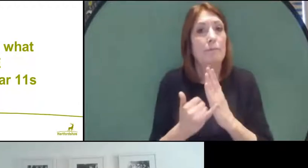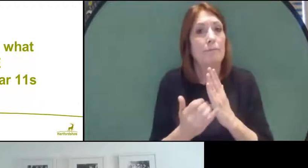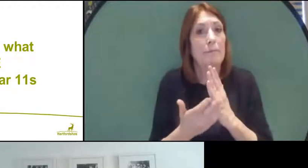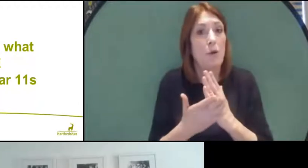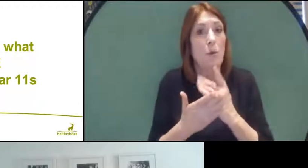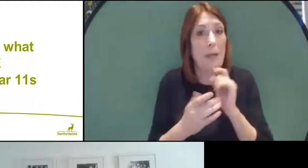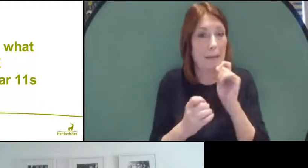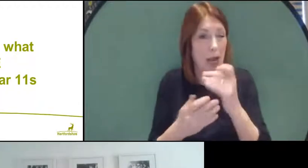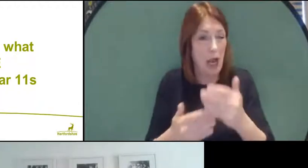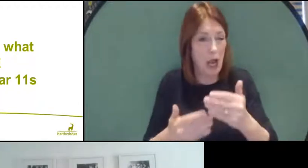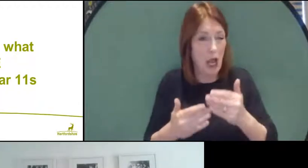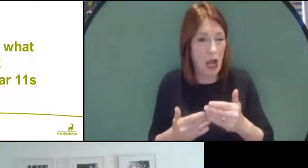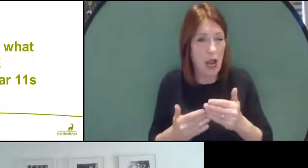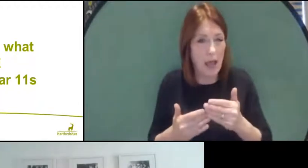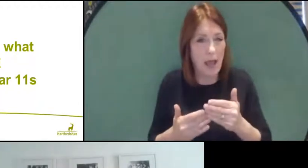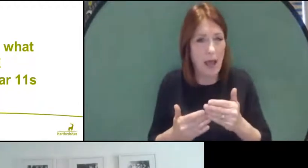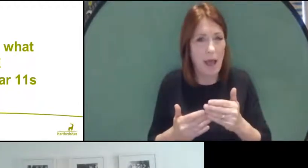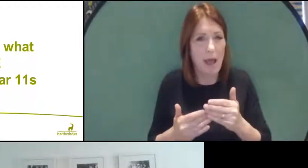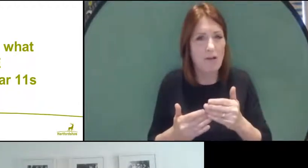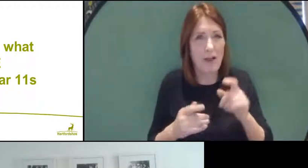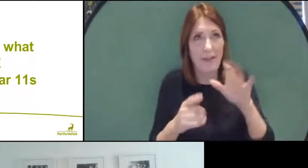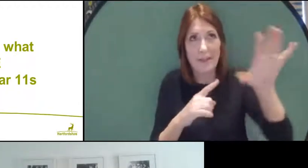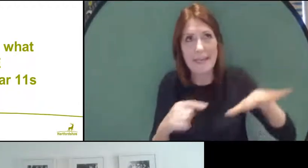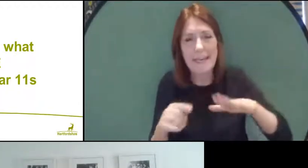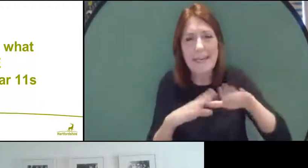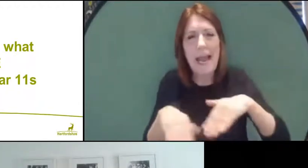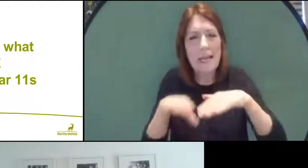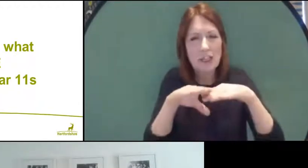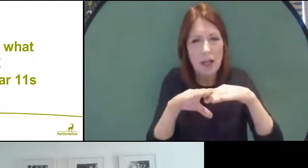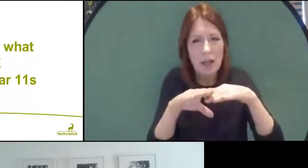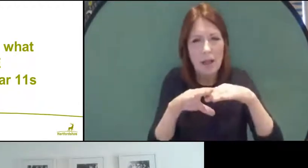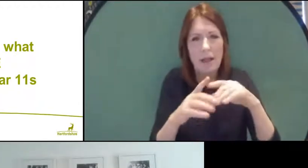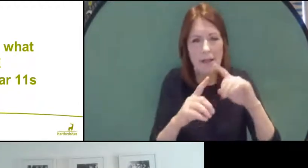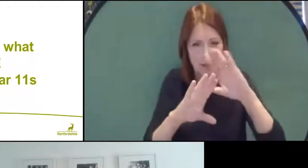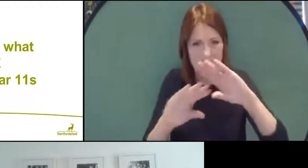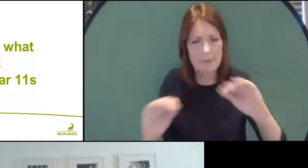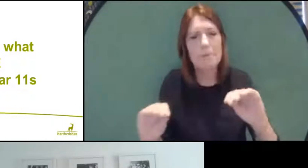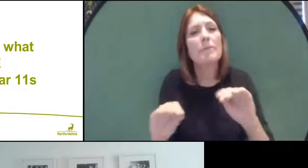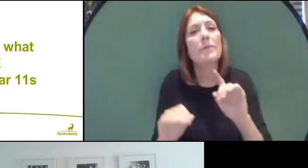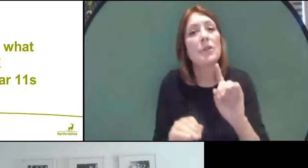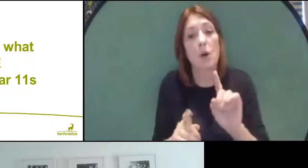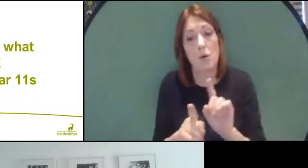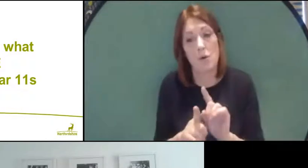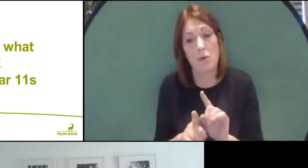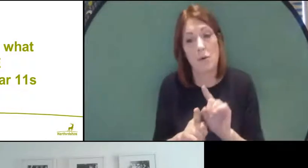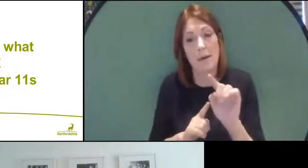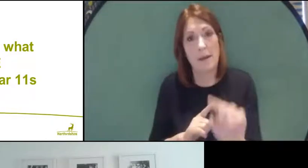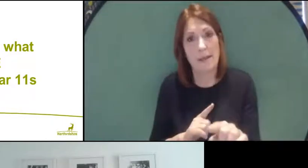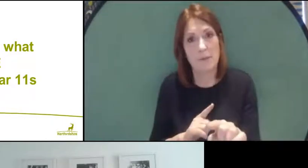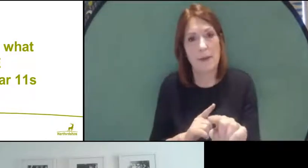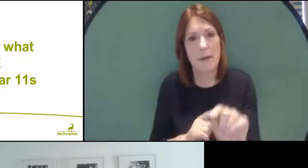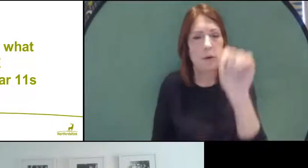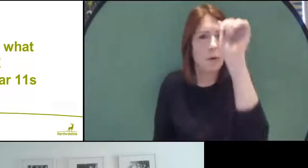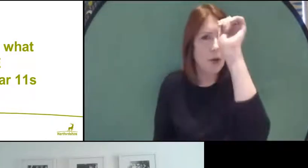in terms of final decisions, but there are some things we know. So, next week we know that Ofqual,